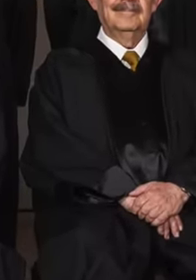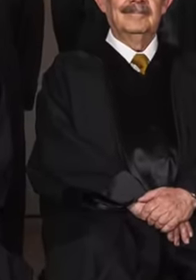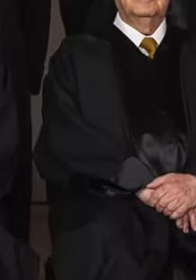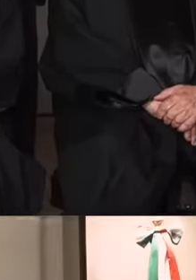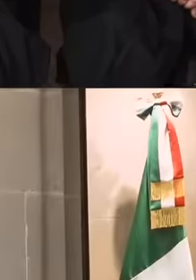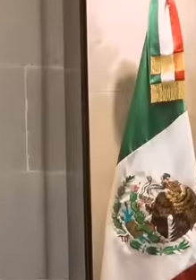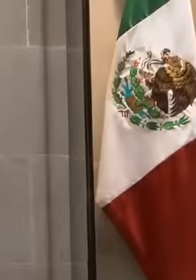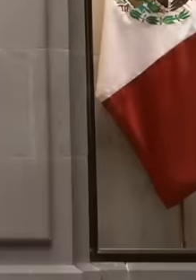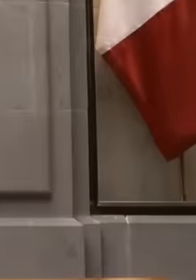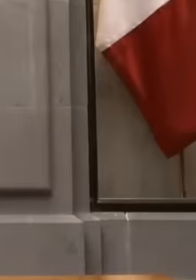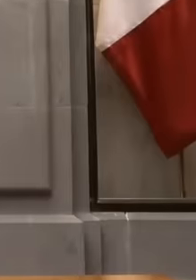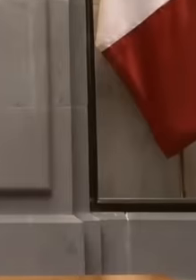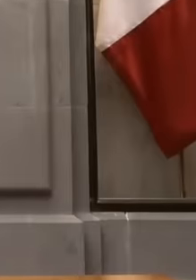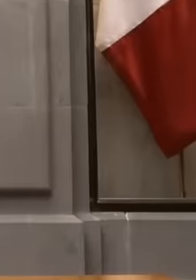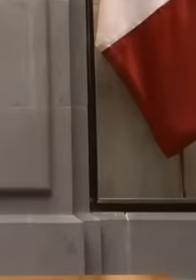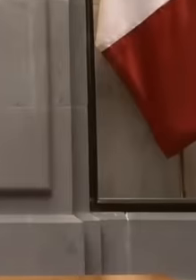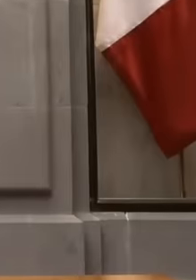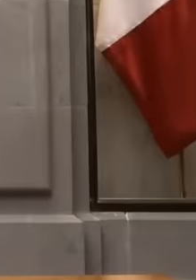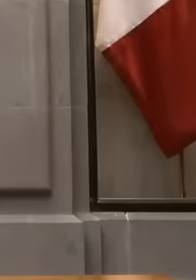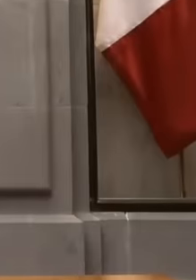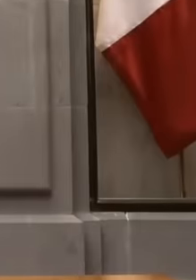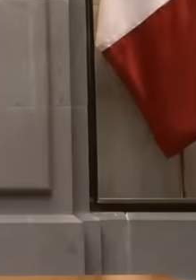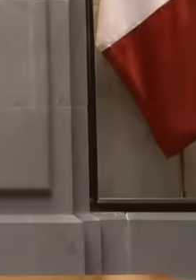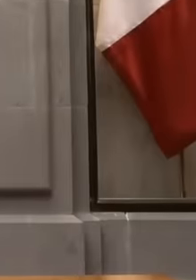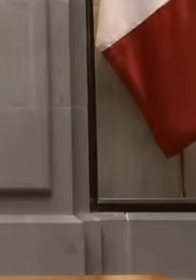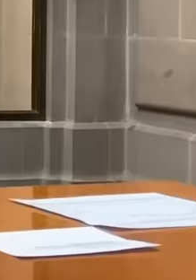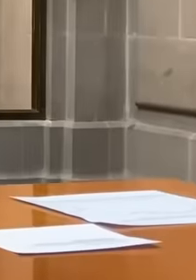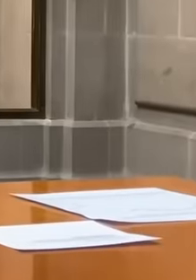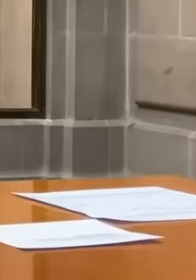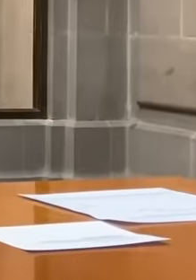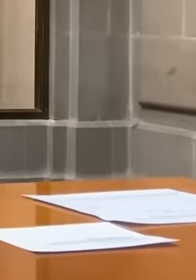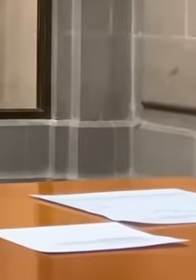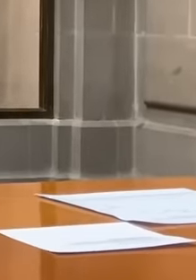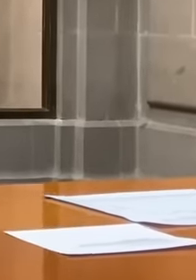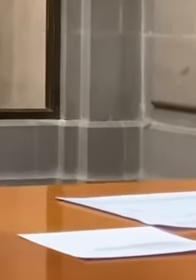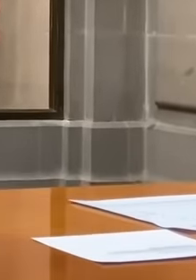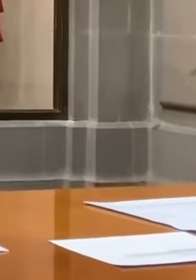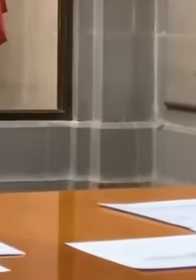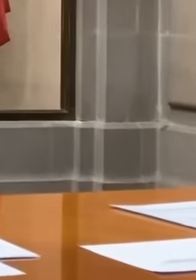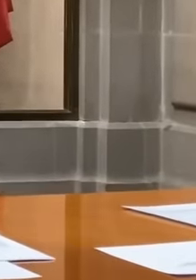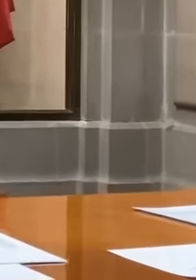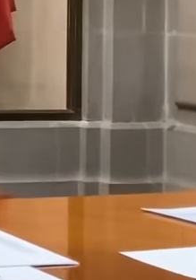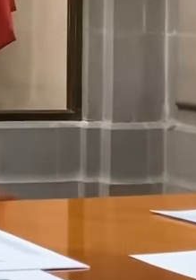effort to combat corruption and economic inequality these measures seek